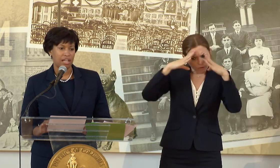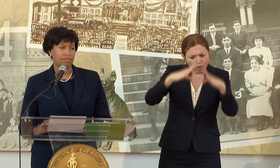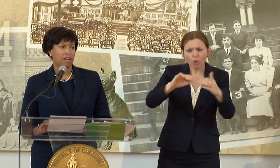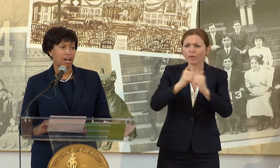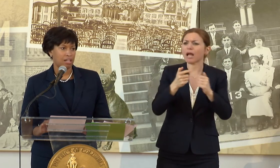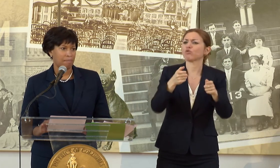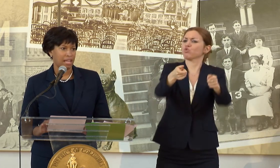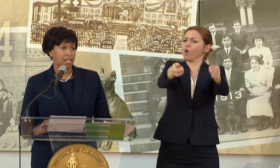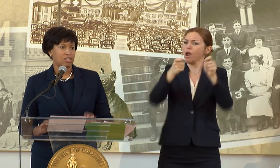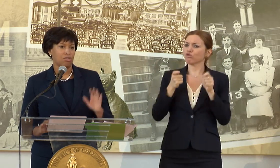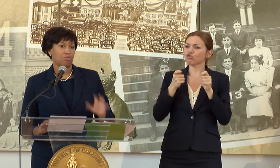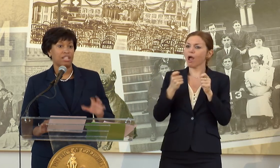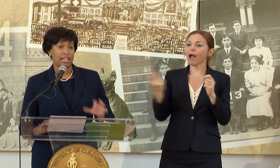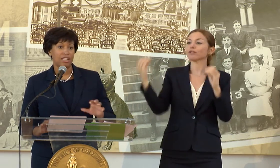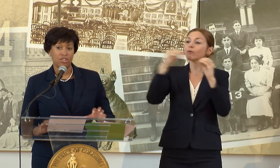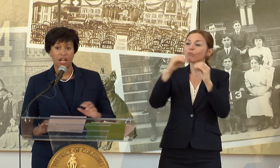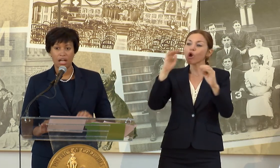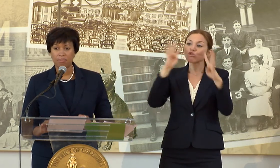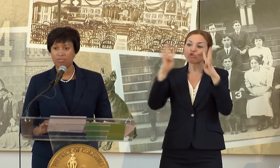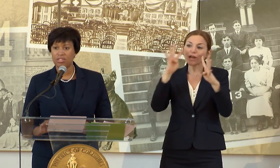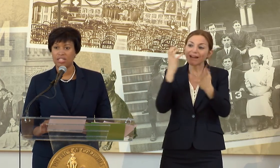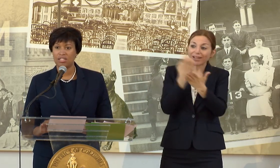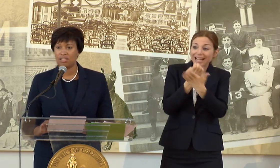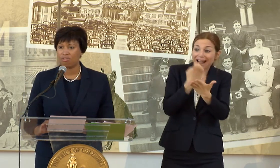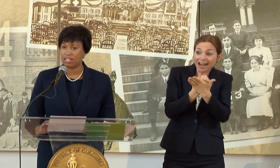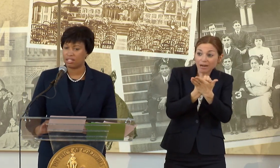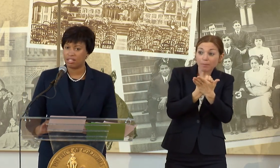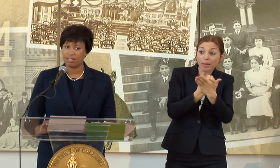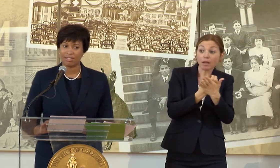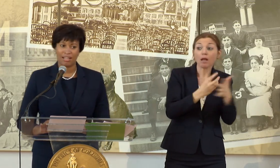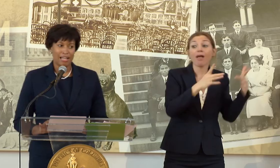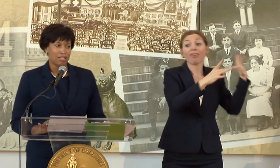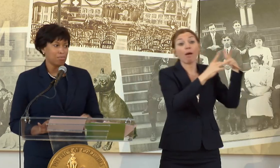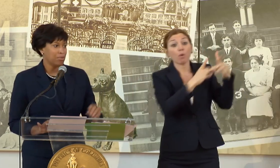CREATIVE ECONOMY TO CREATE JOBS FOR D.C. RESIDENTS, TO PUT